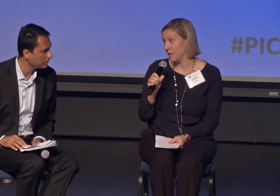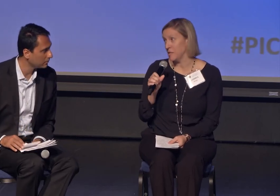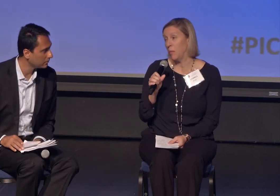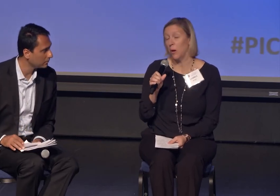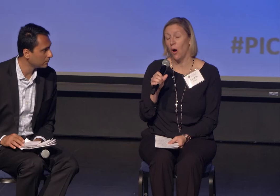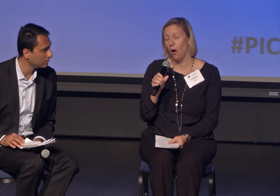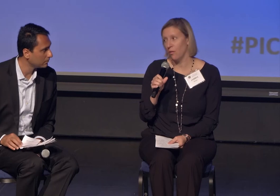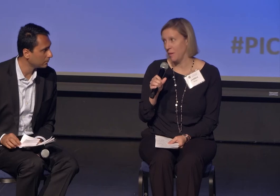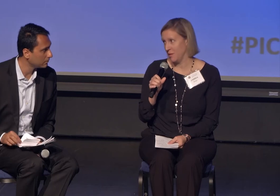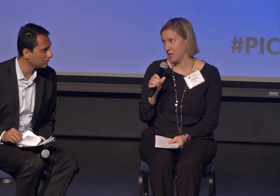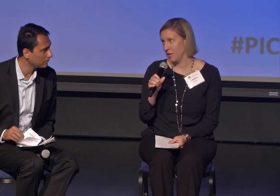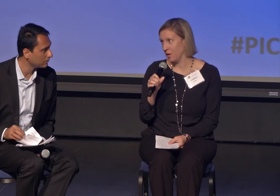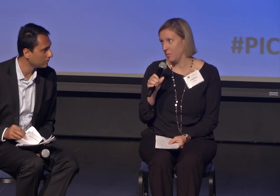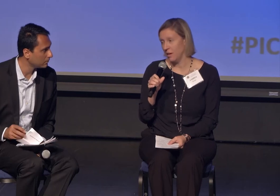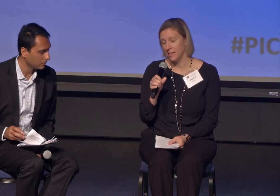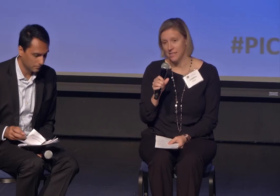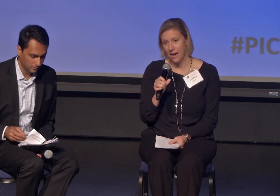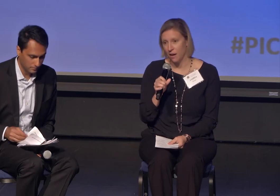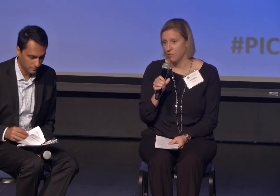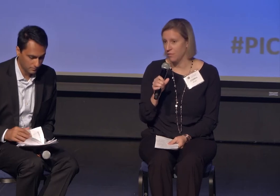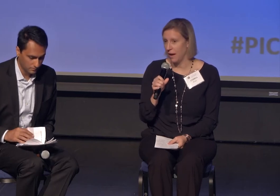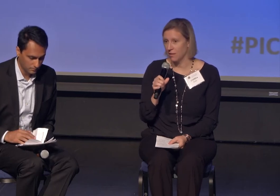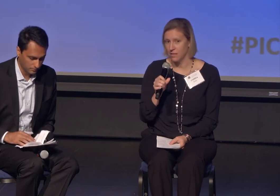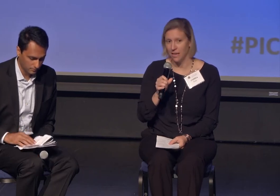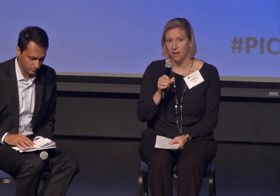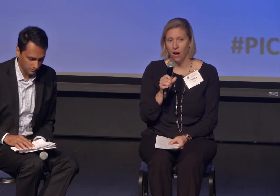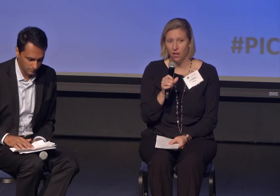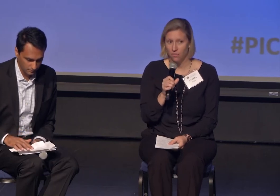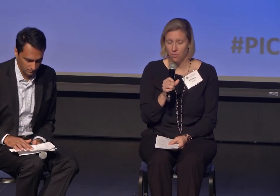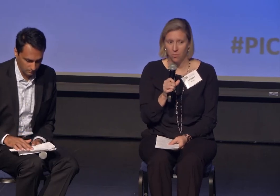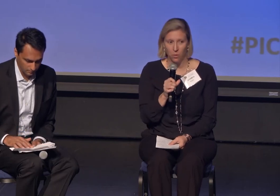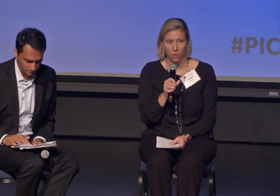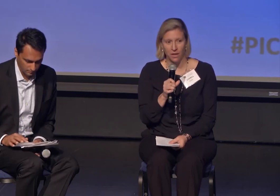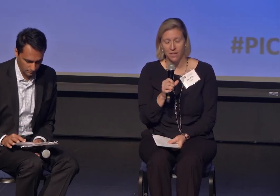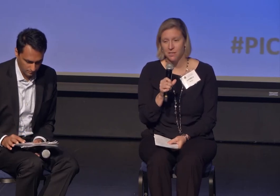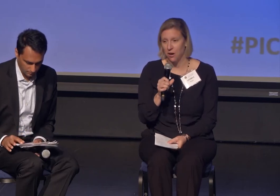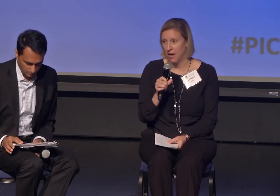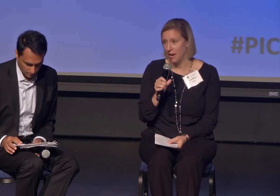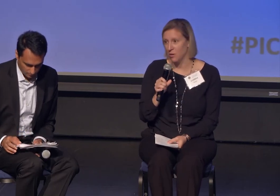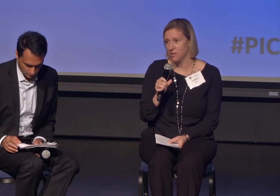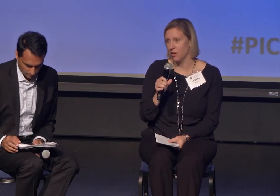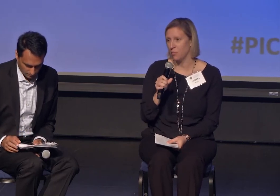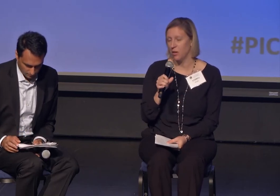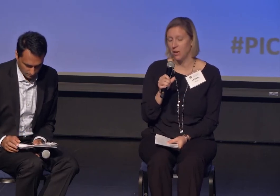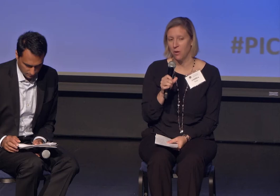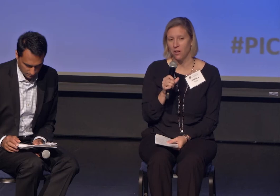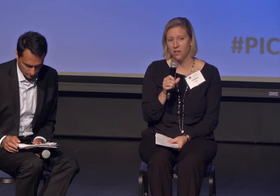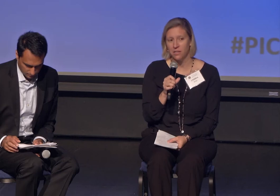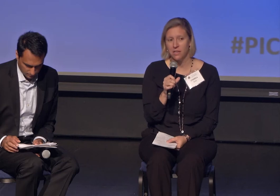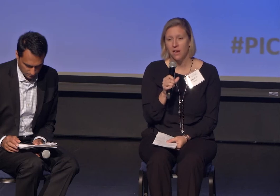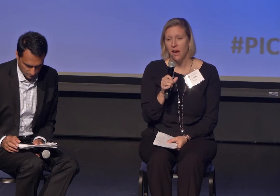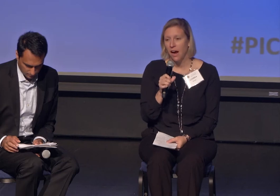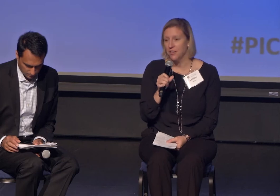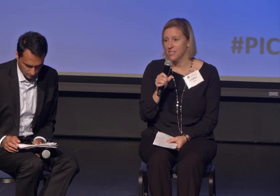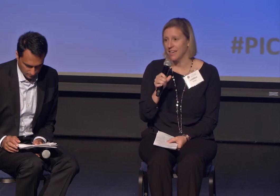but all members of our community, staff, faculty, all the employees, our neighbors, our community partners understand